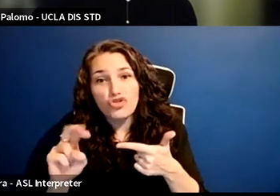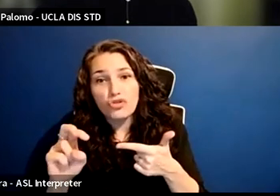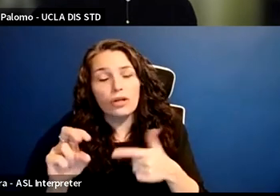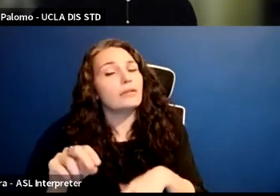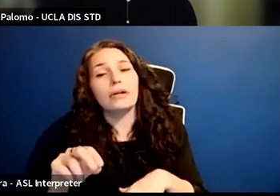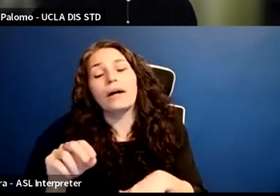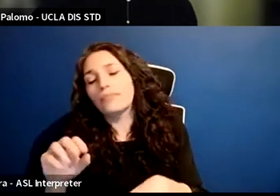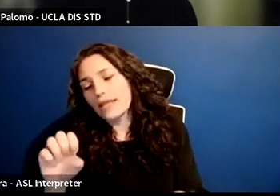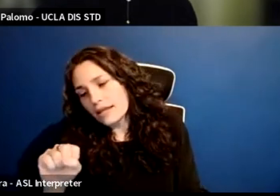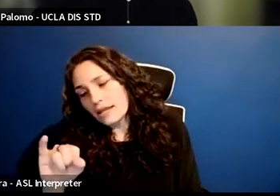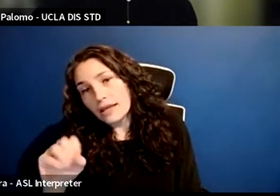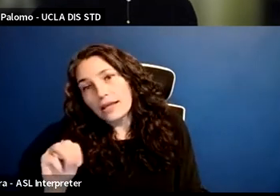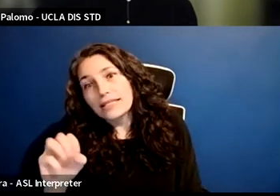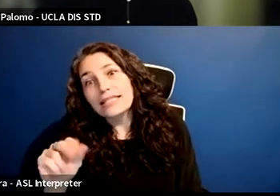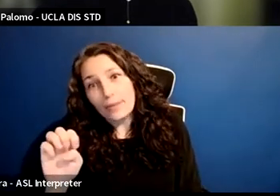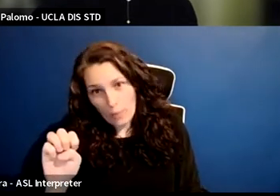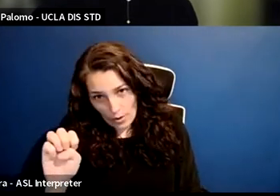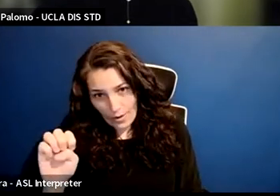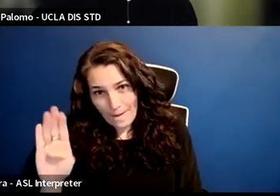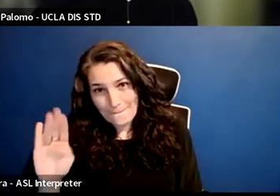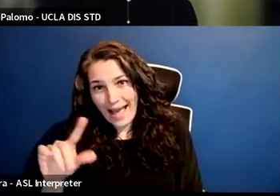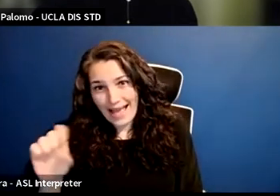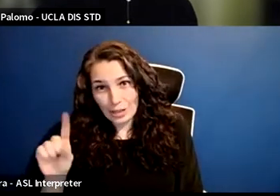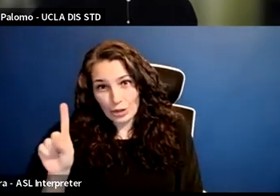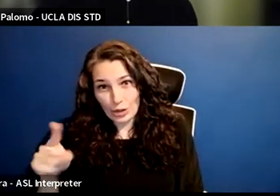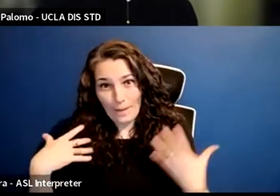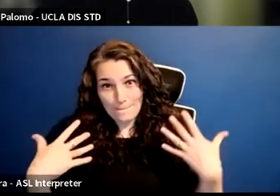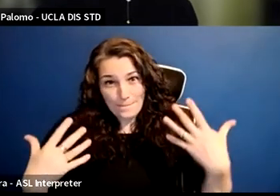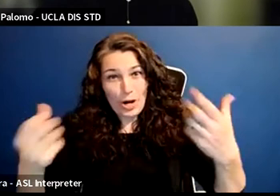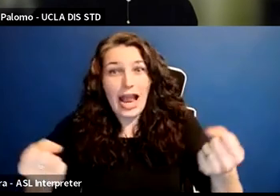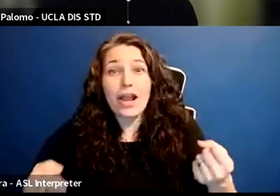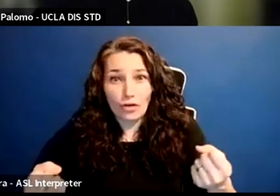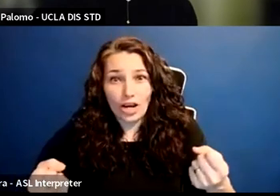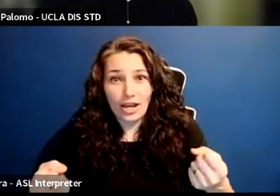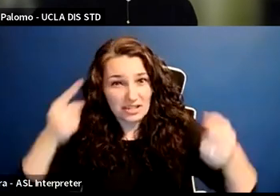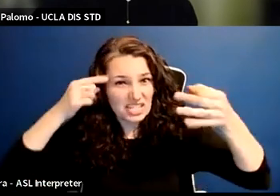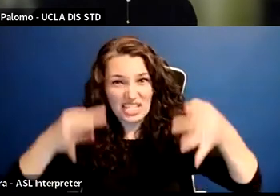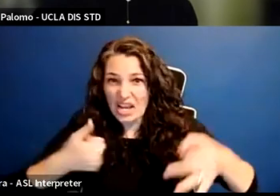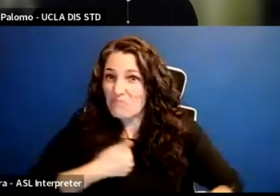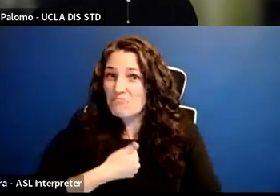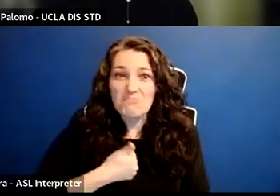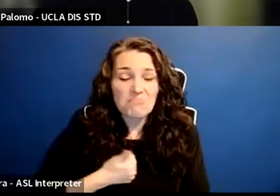and do what she did under her terms, which I think was really important. She dropped out but not completely.